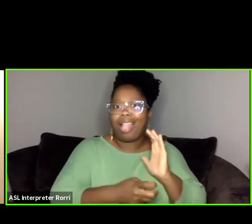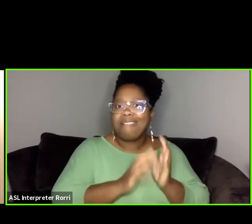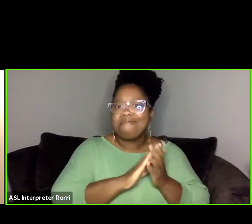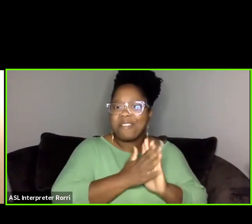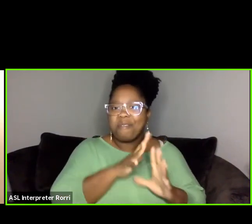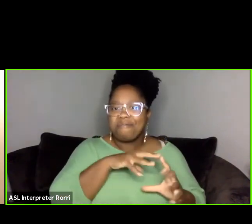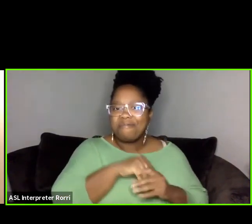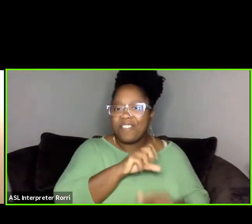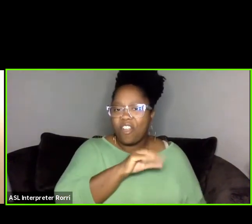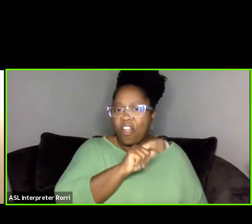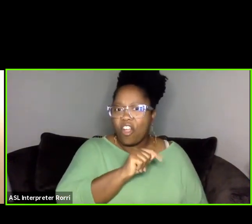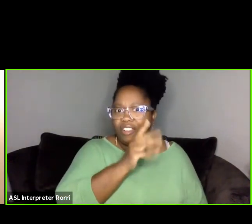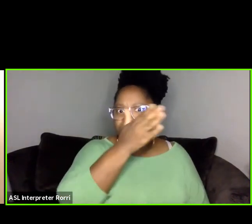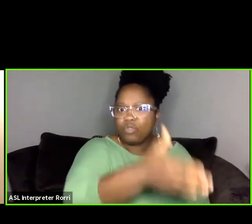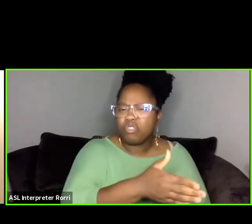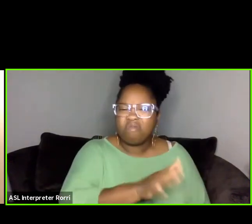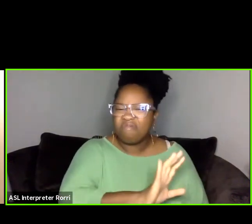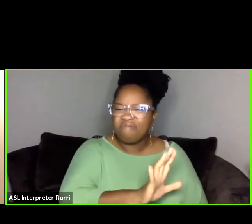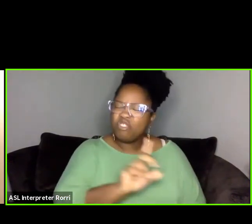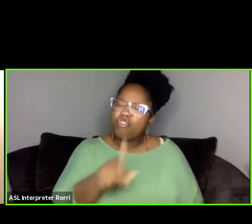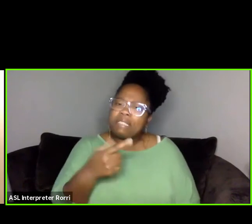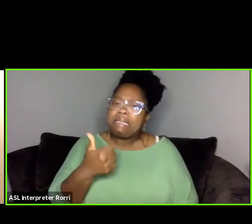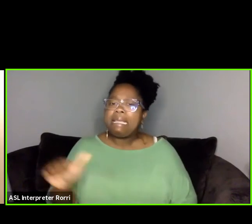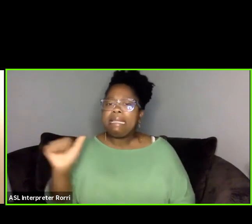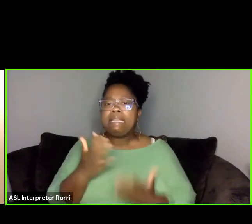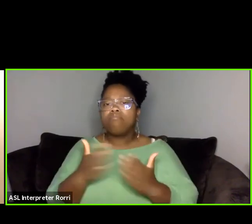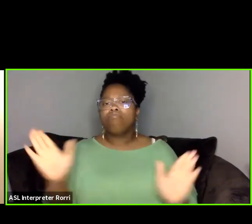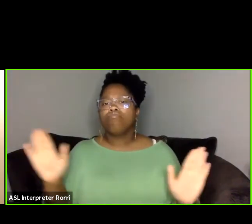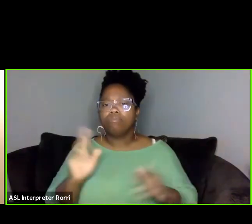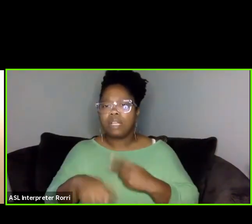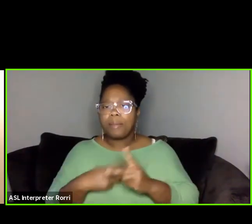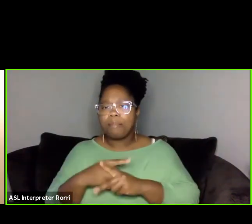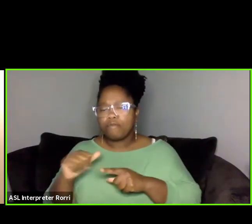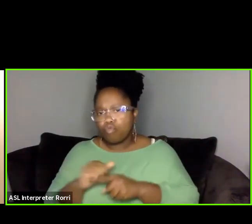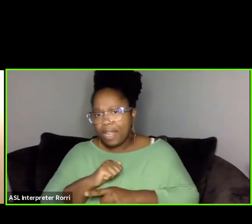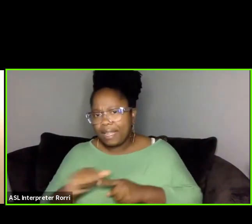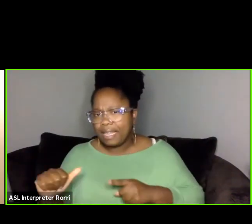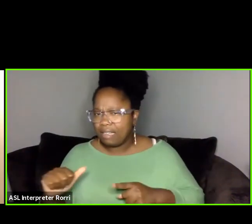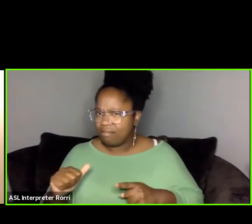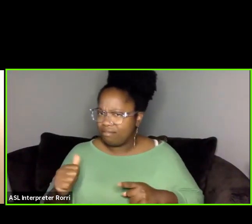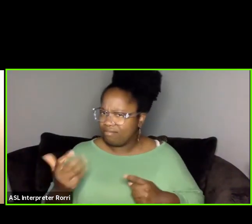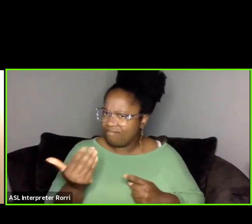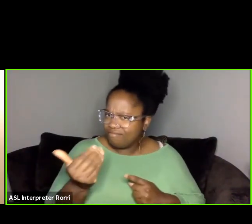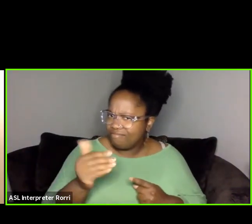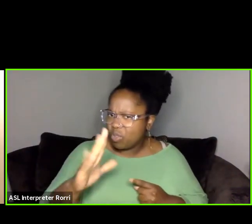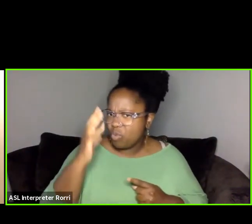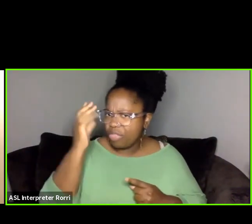but just in any sort of training. What are your thoughts and what are your experiences